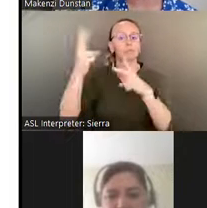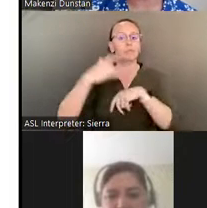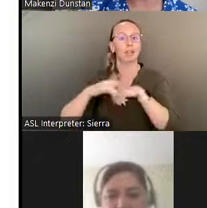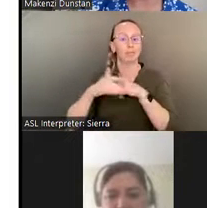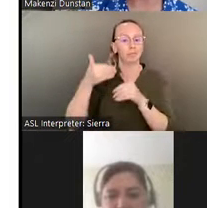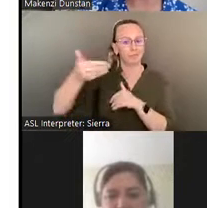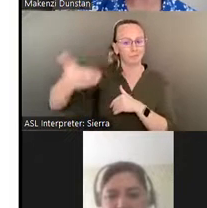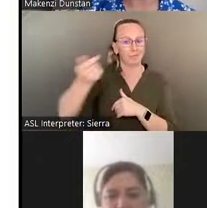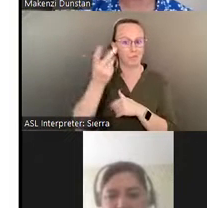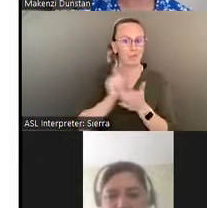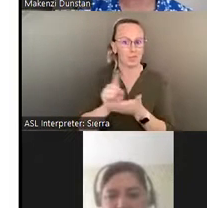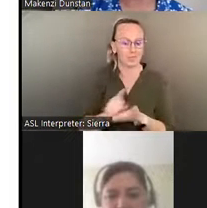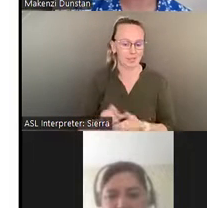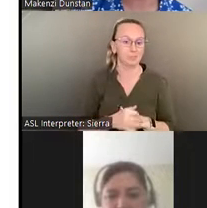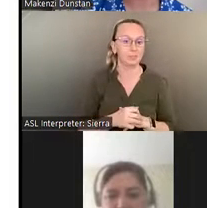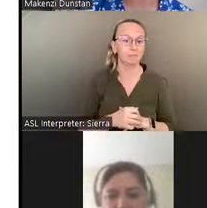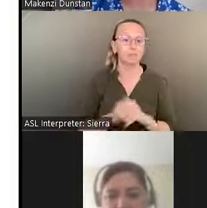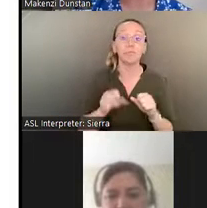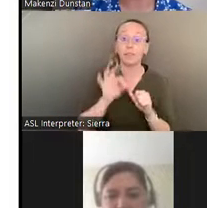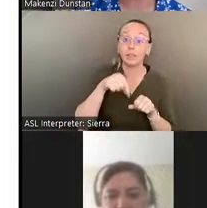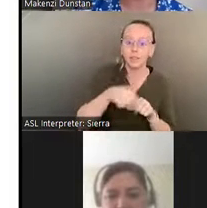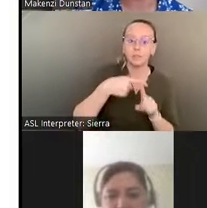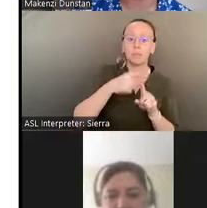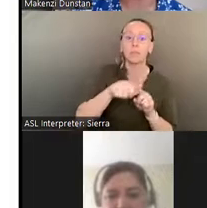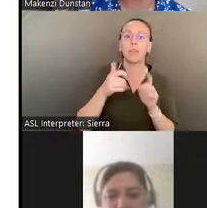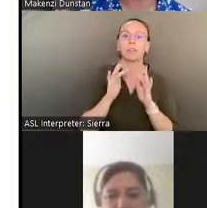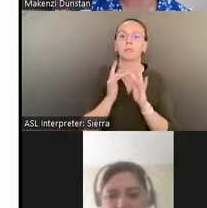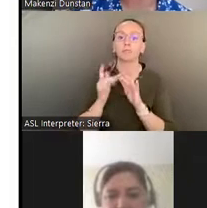You can find this and other recordings from the HAHS Virtual Road Trip on the James Castle